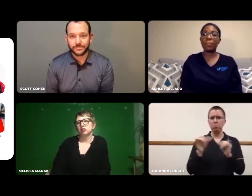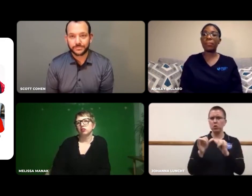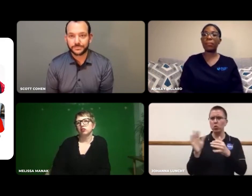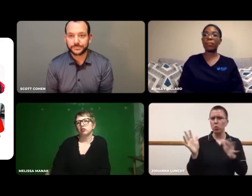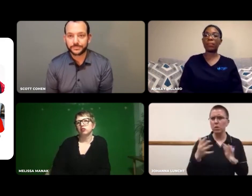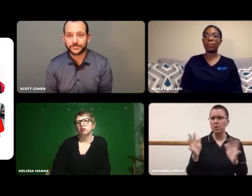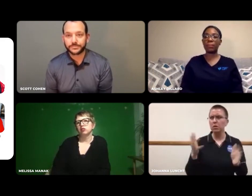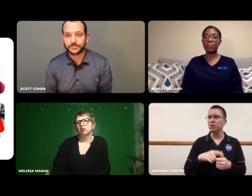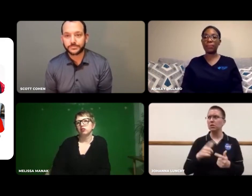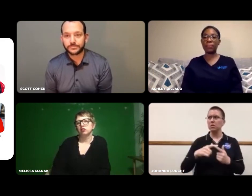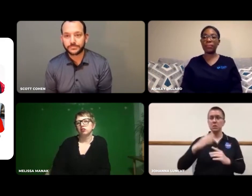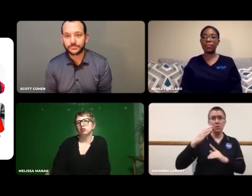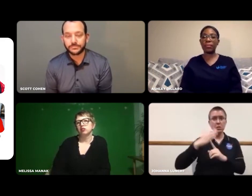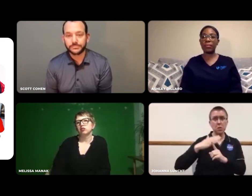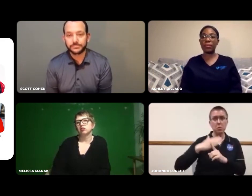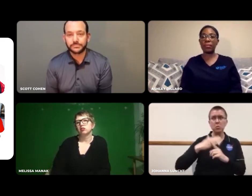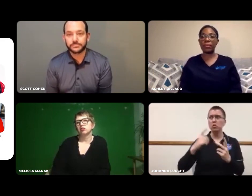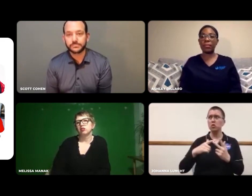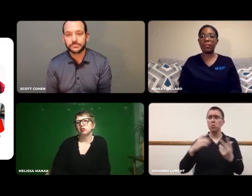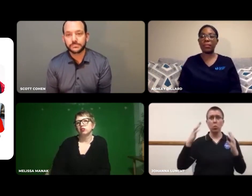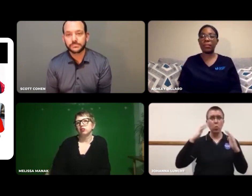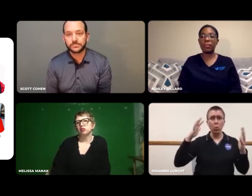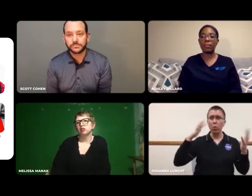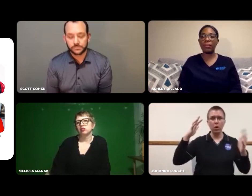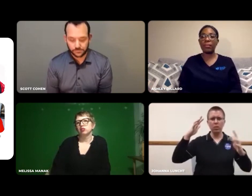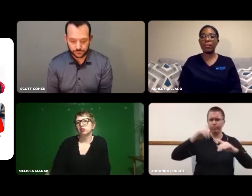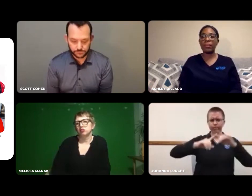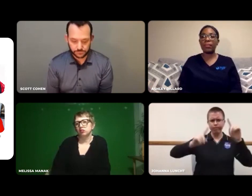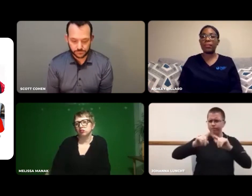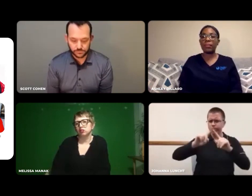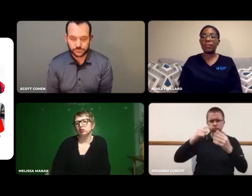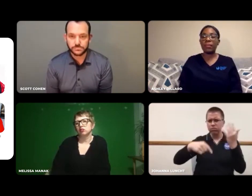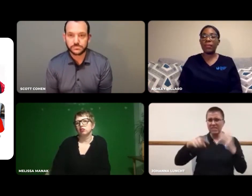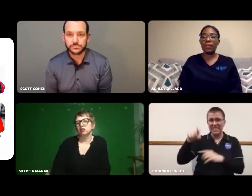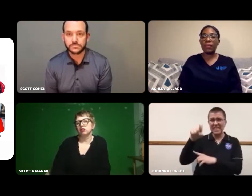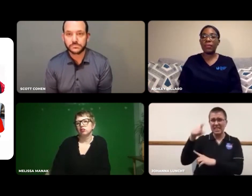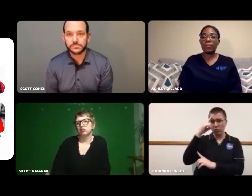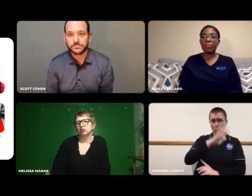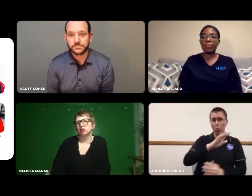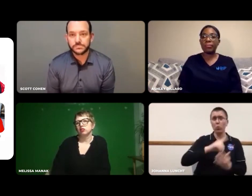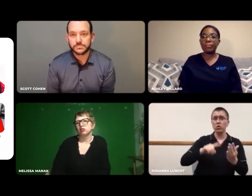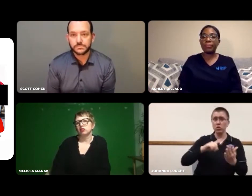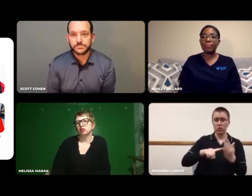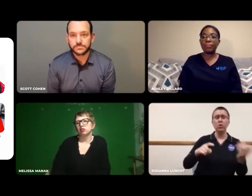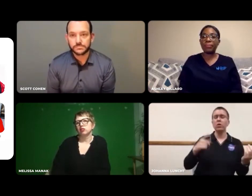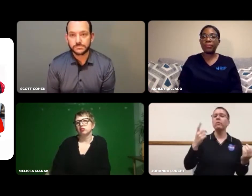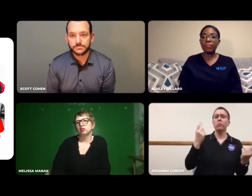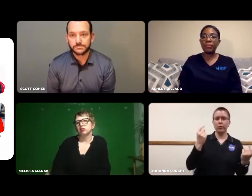They measure things like the temperature, wind, weather, and other things for their research.